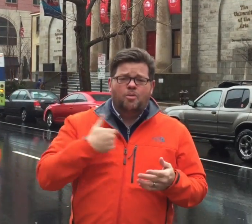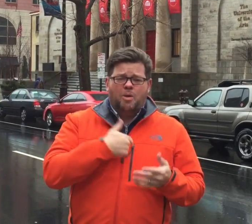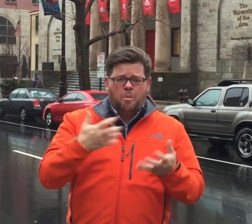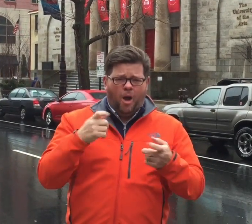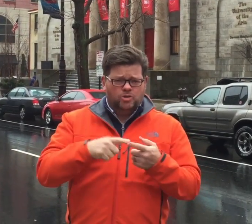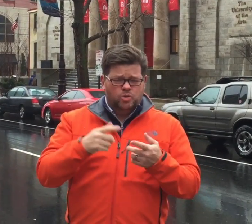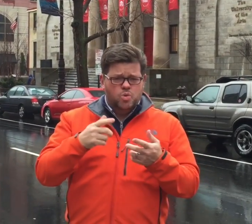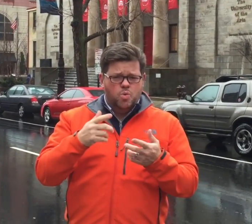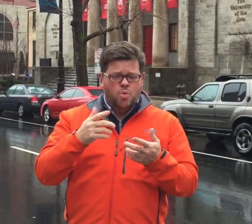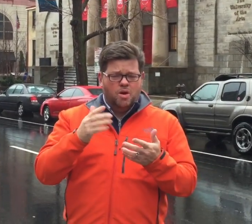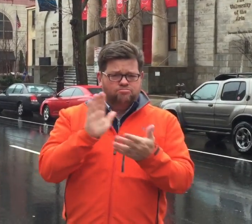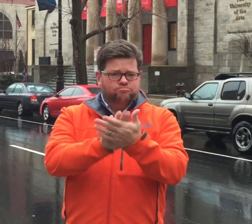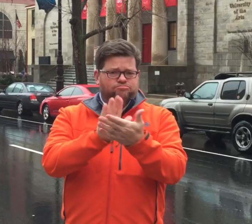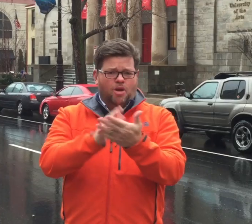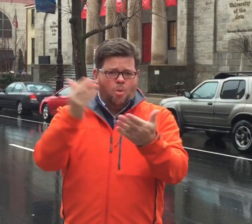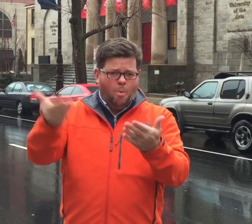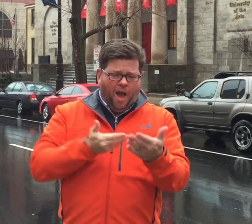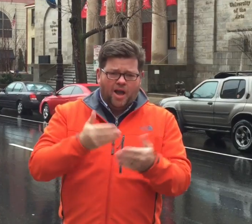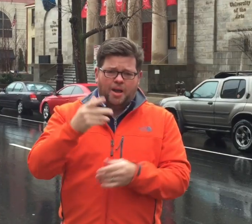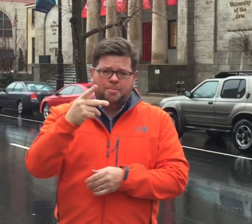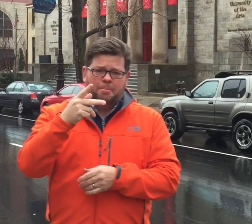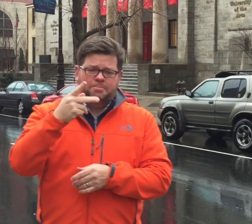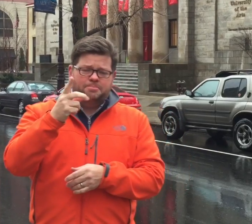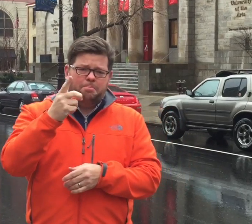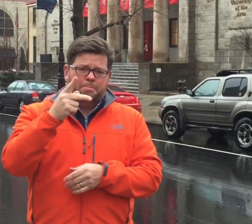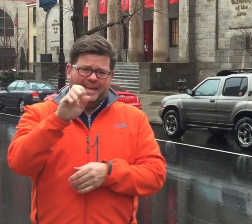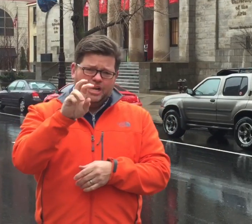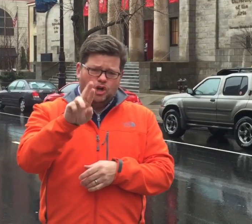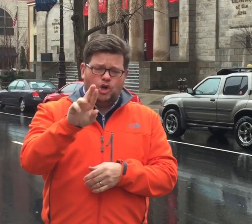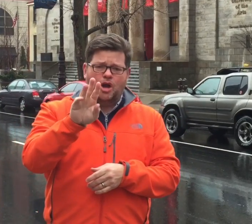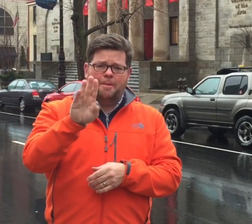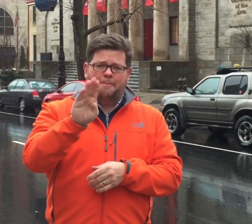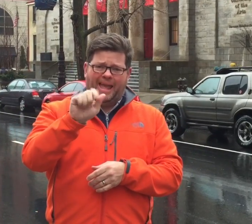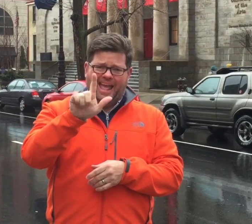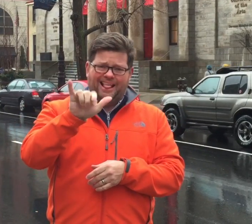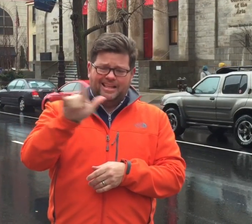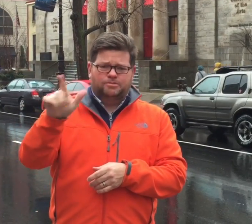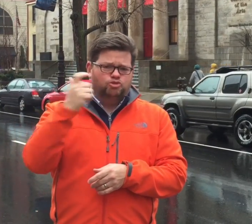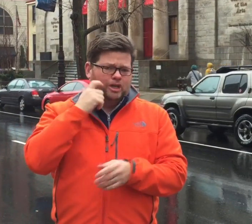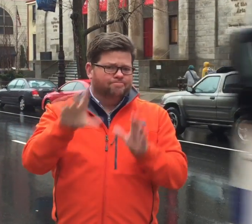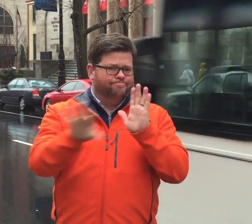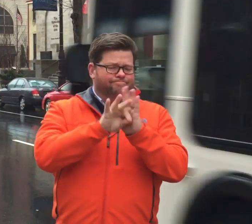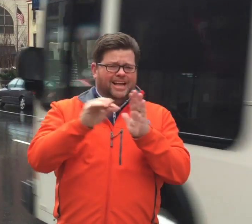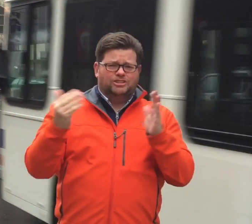We want to welcome Peter Bailey who was just selected